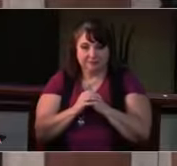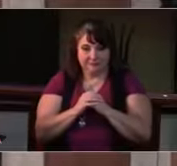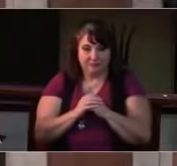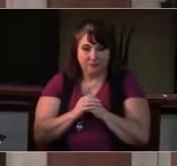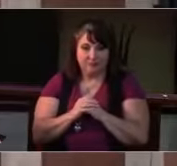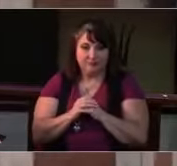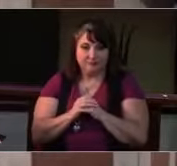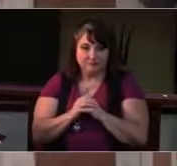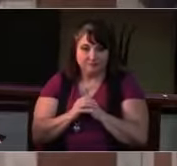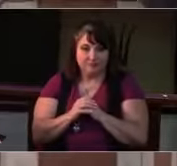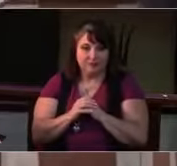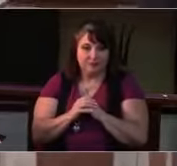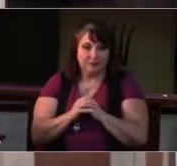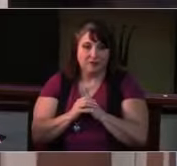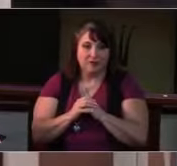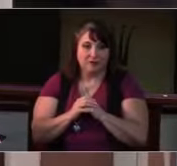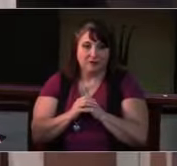All right. Give us a thumbs up when we're live.